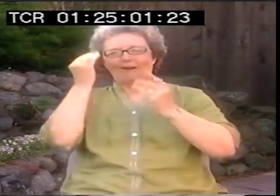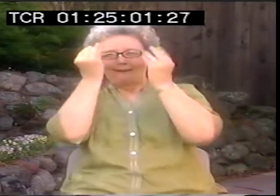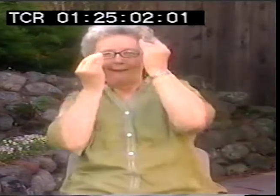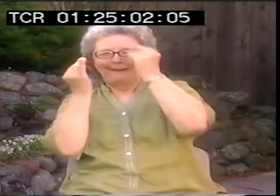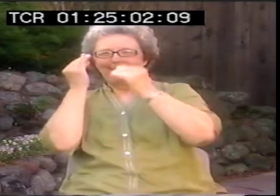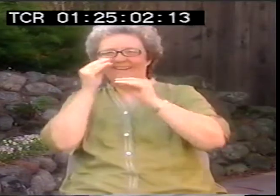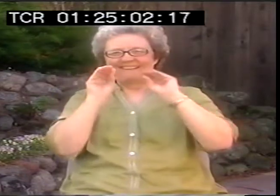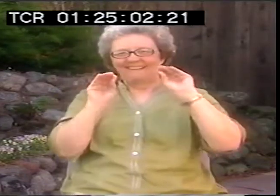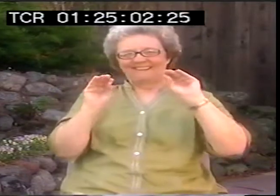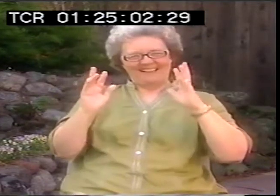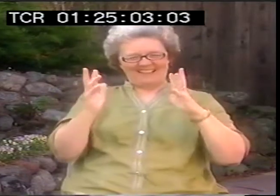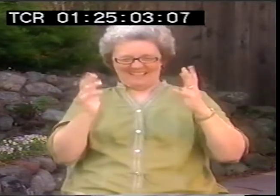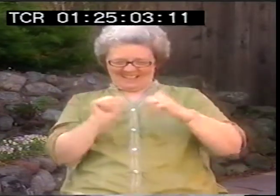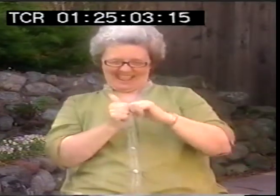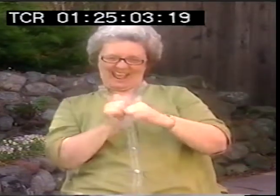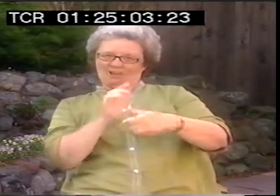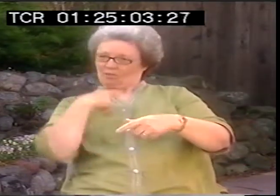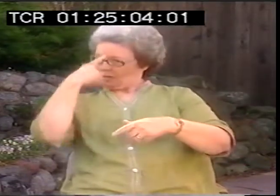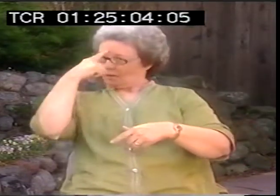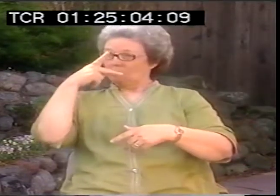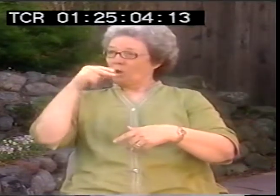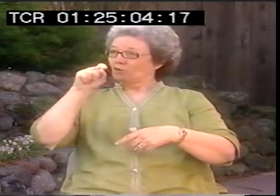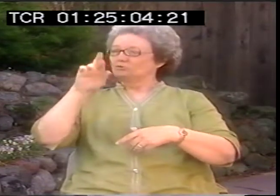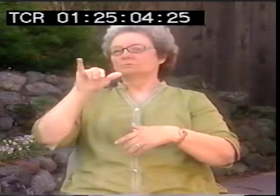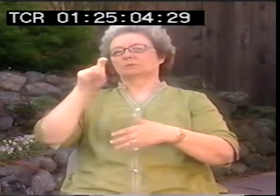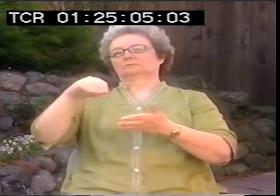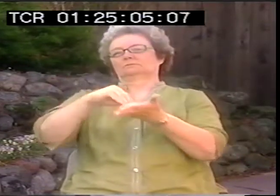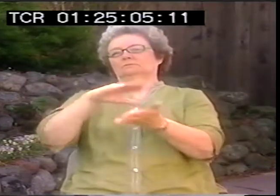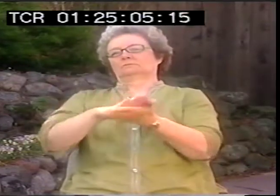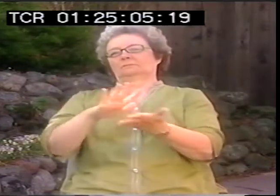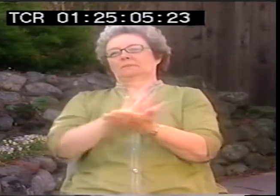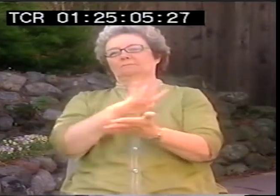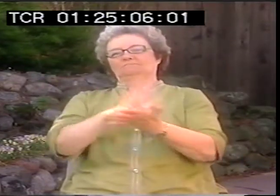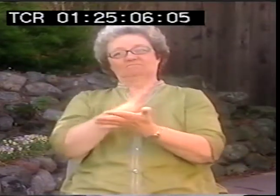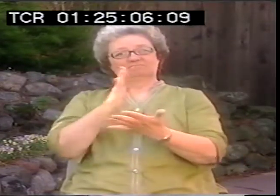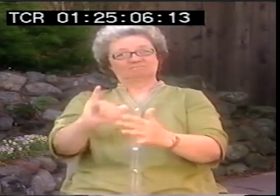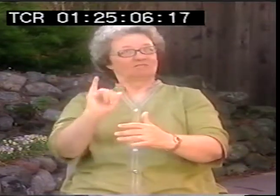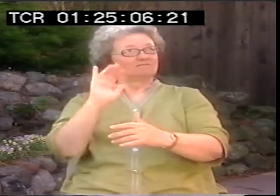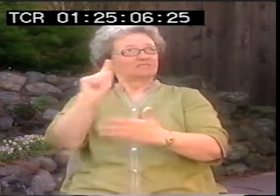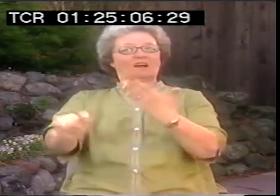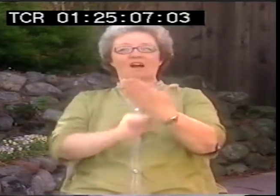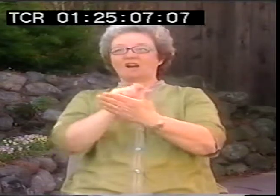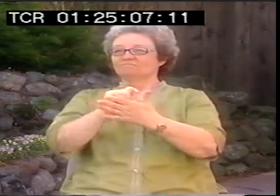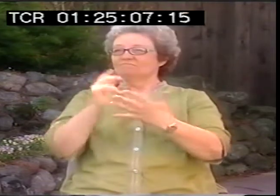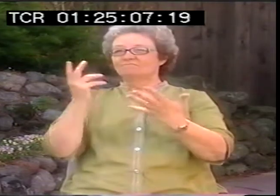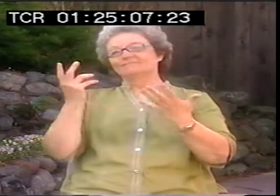would be spatially on the page as well when I wrote it. So starting to play with the idea of things in space,